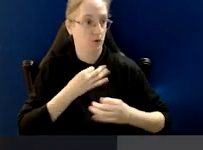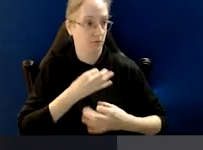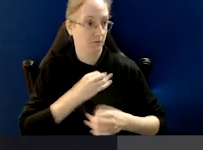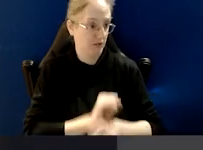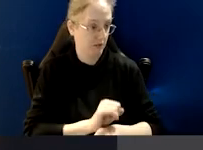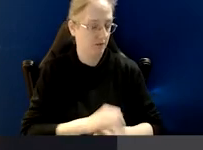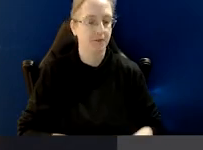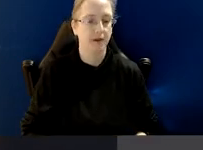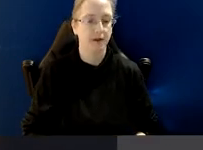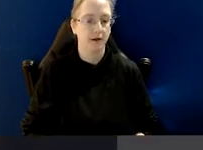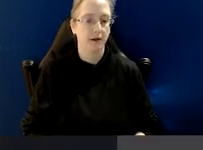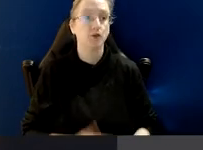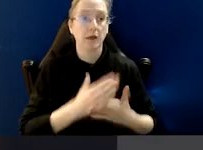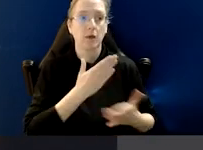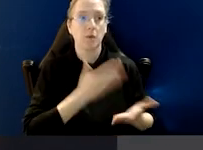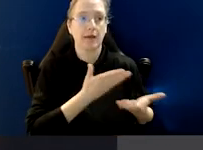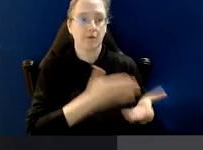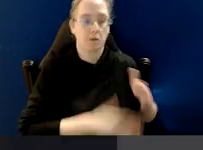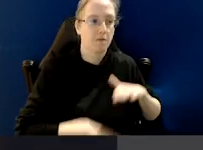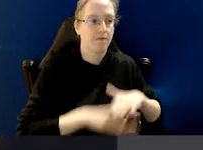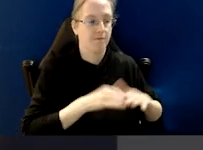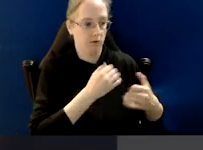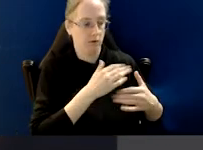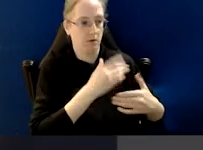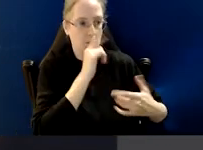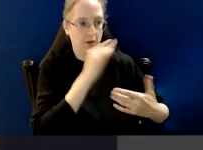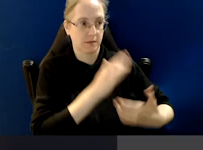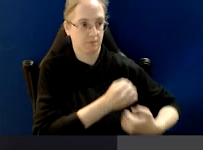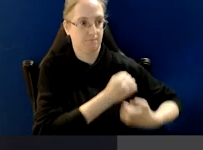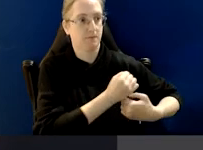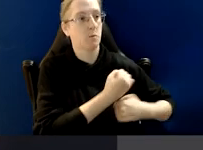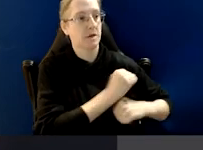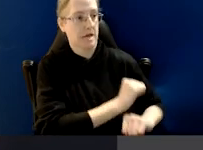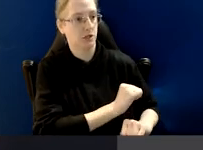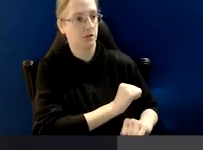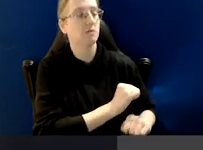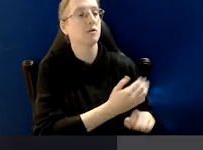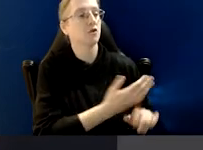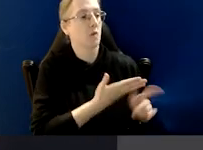So there's effectively all the protection you can have for someone who